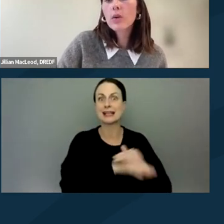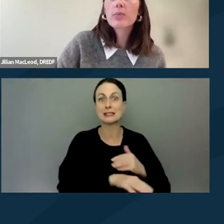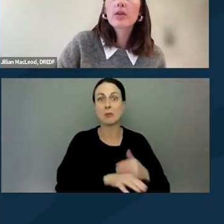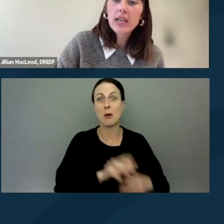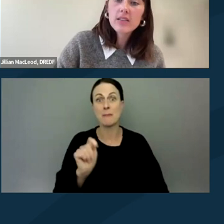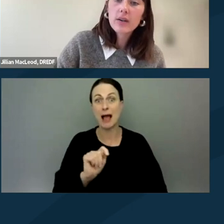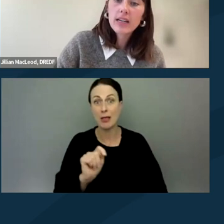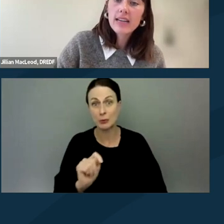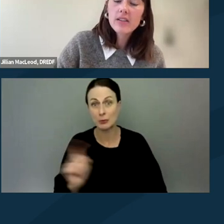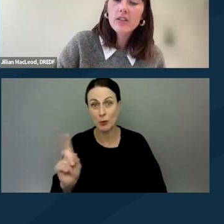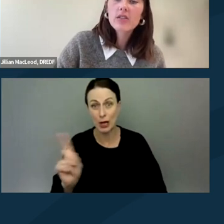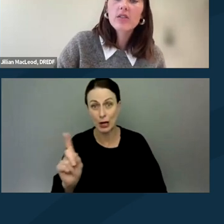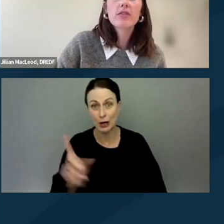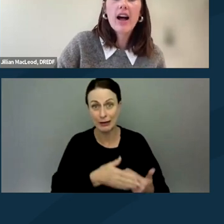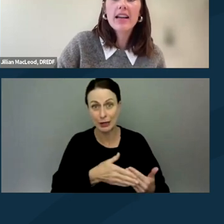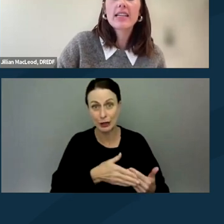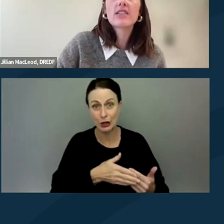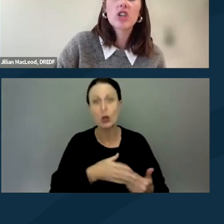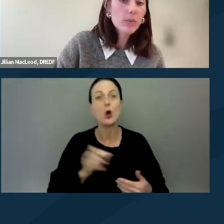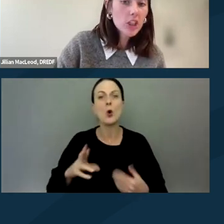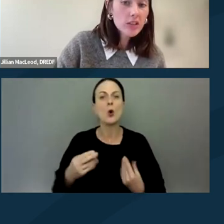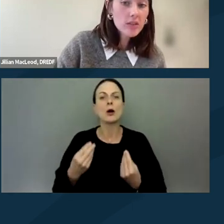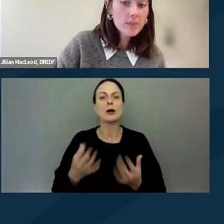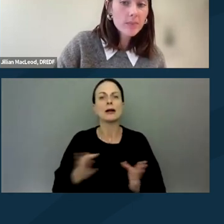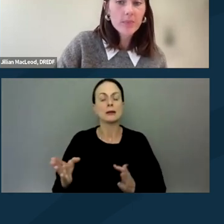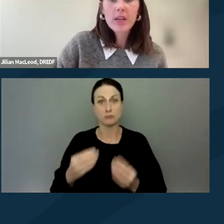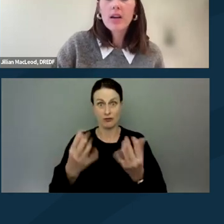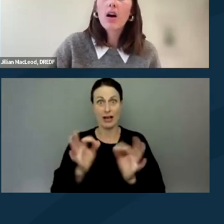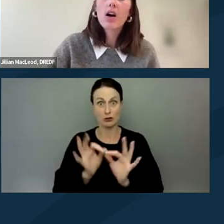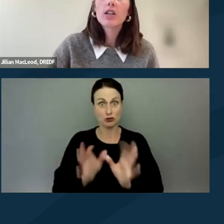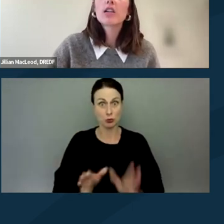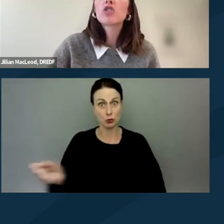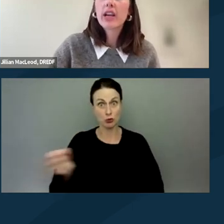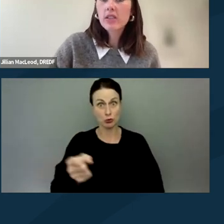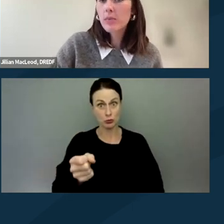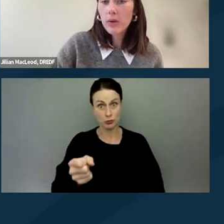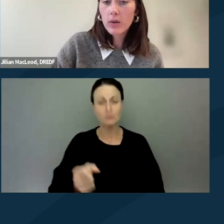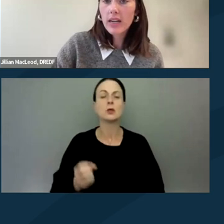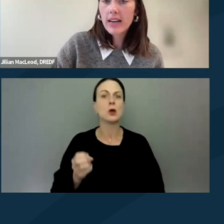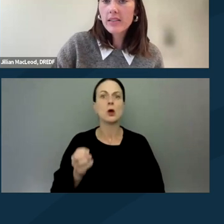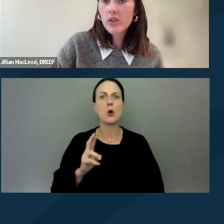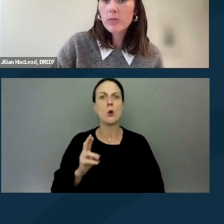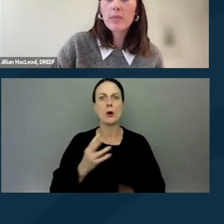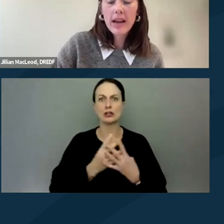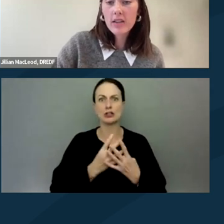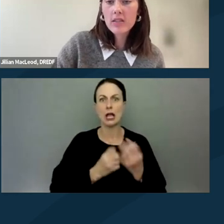Will the protest organizers provide interpreters? Are jail support organizers prepared